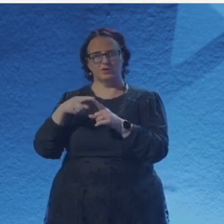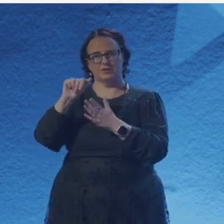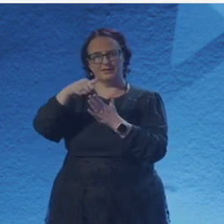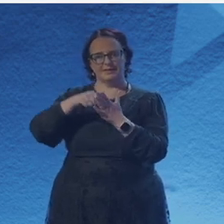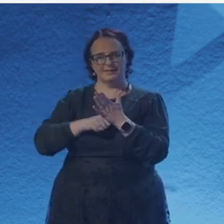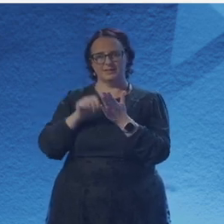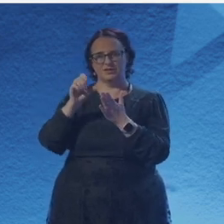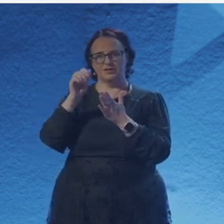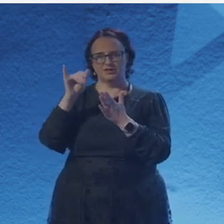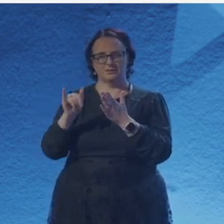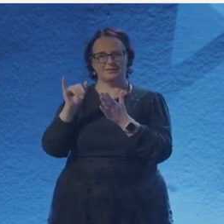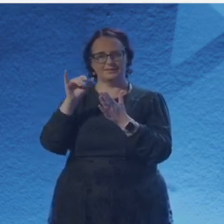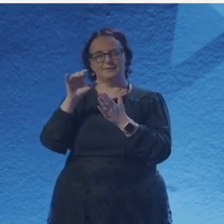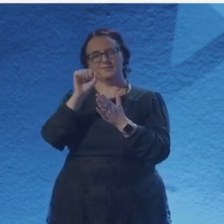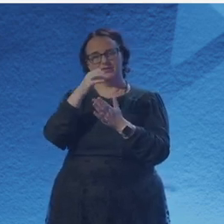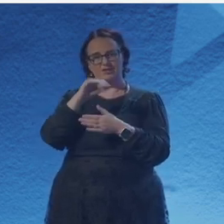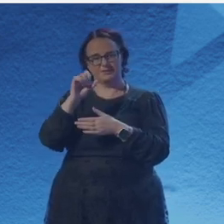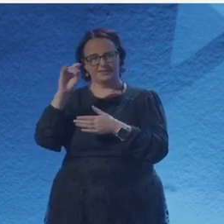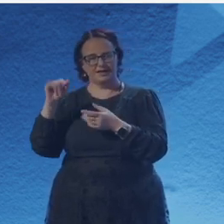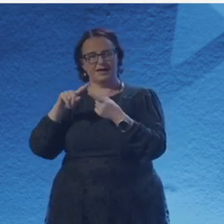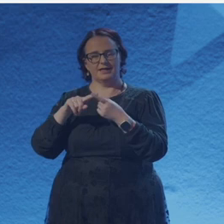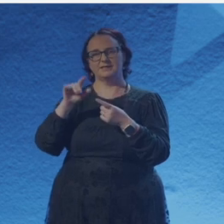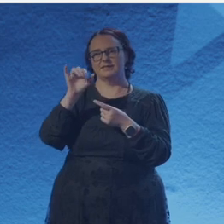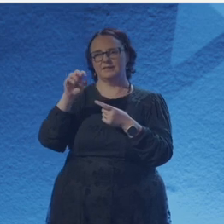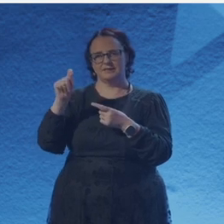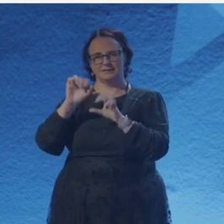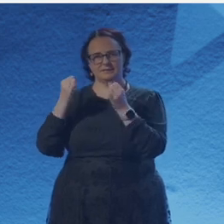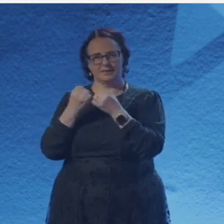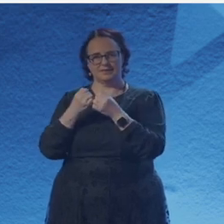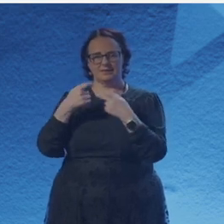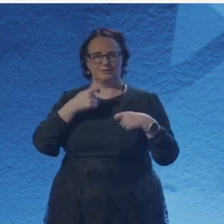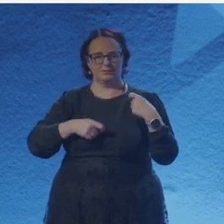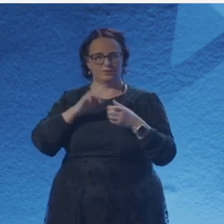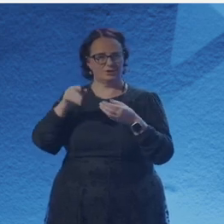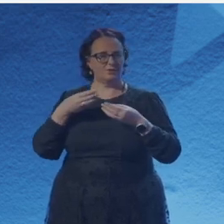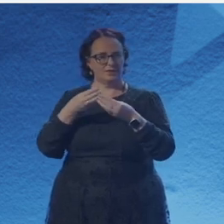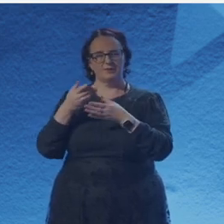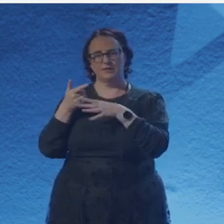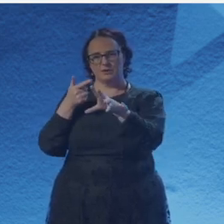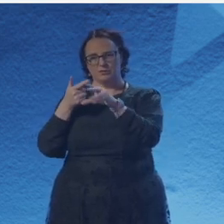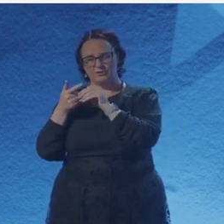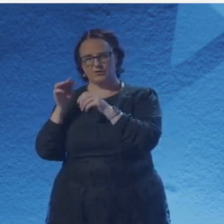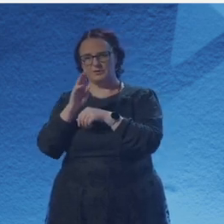the London Magazine Poetry Prize 2020, and the Mairtín Crawford Award for Poetry 2017. Her debut collection